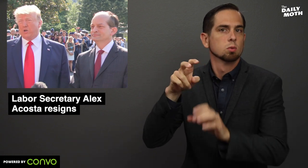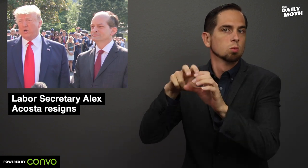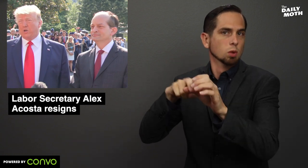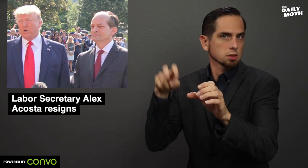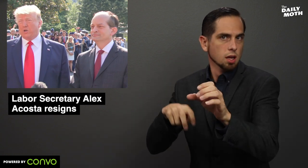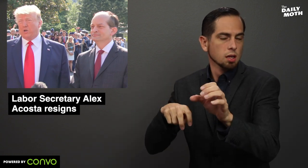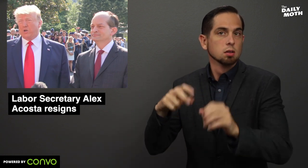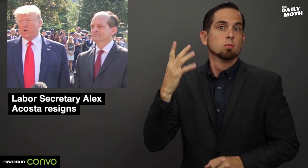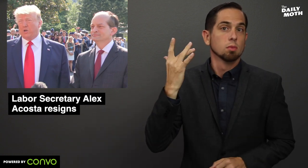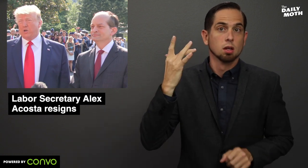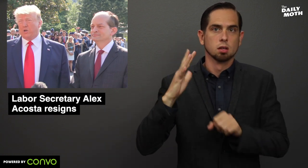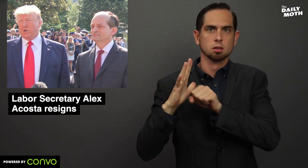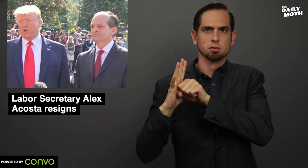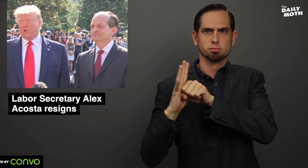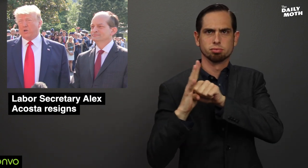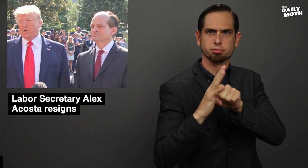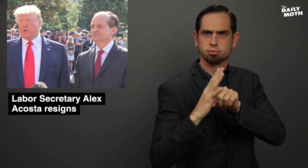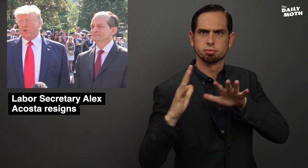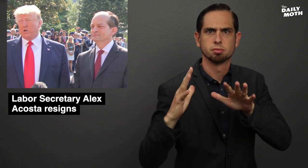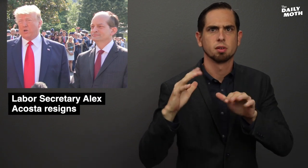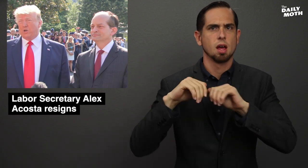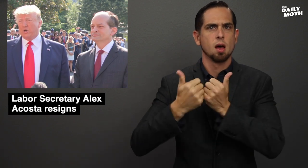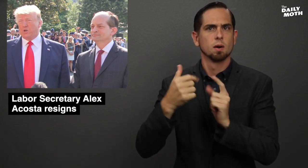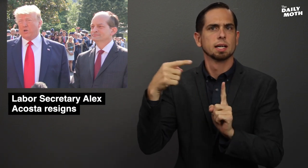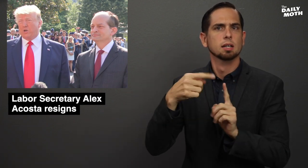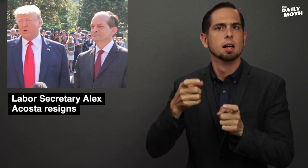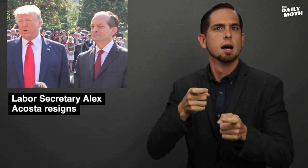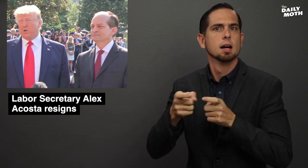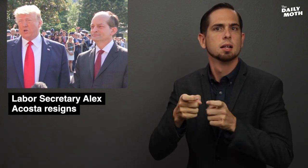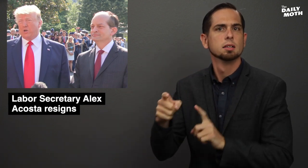resign due to pressure on how he handled